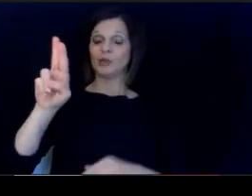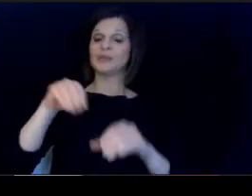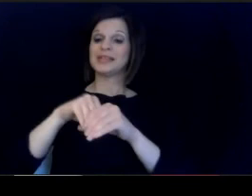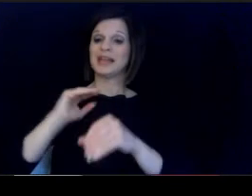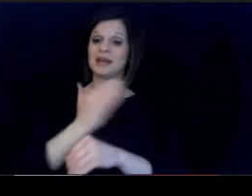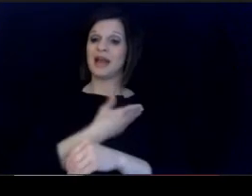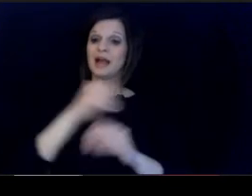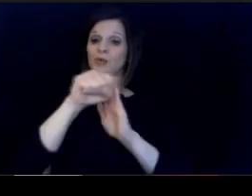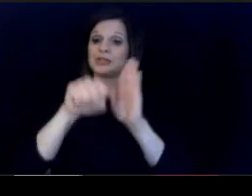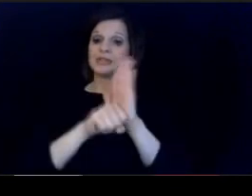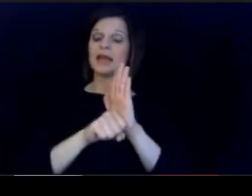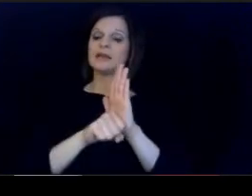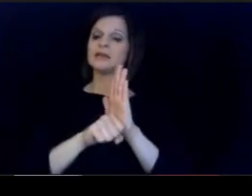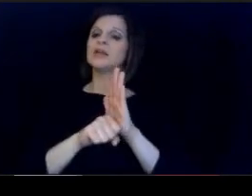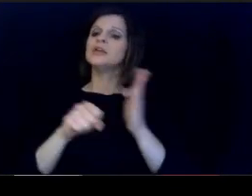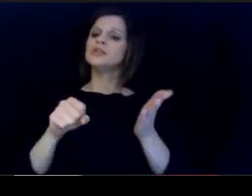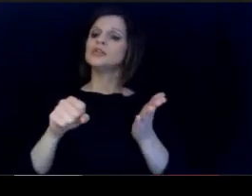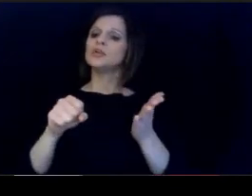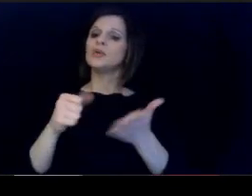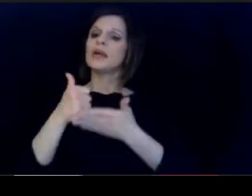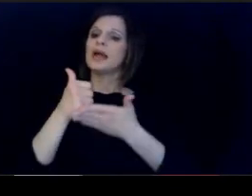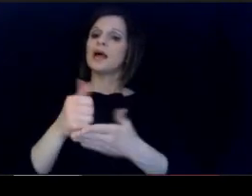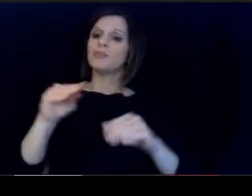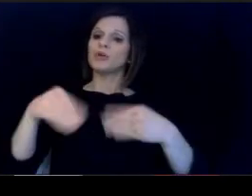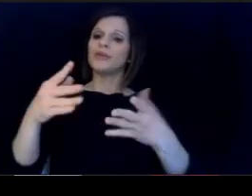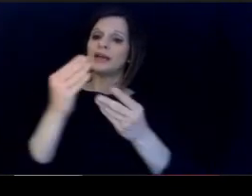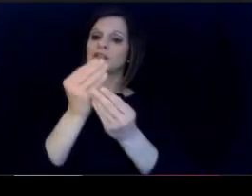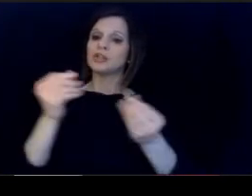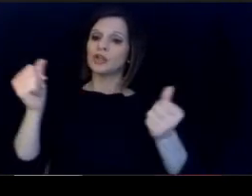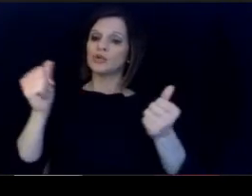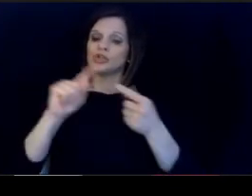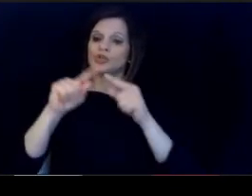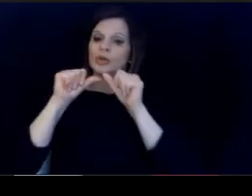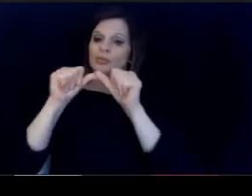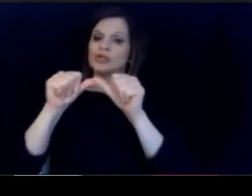solution of a persistent problem.